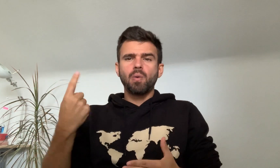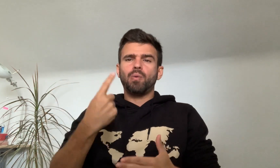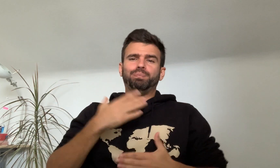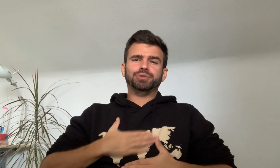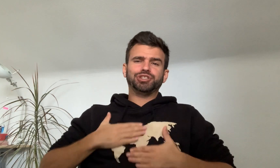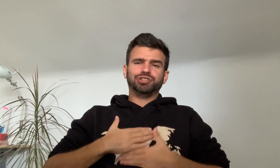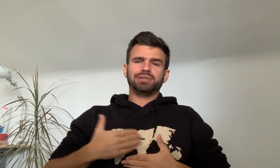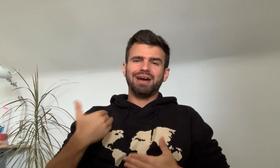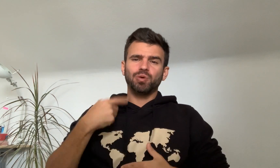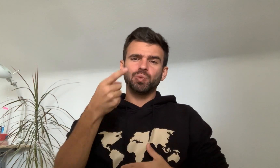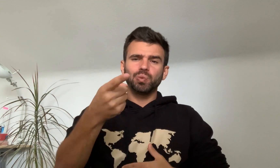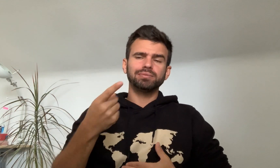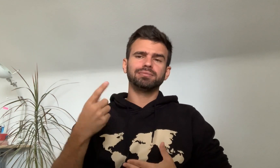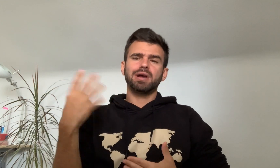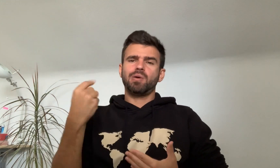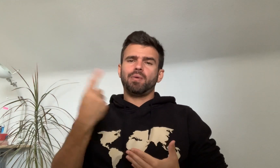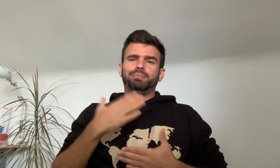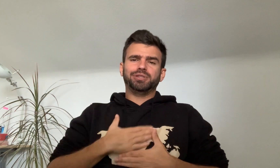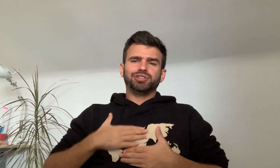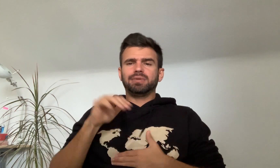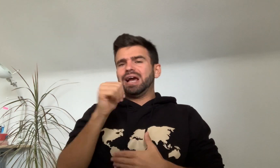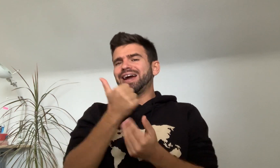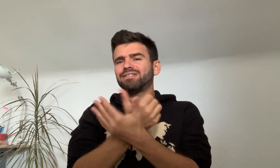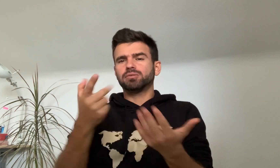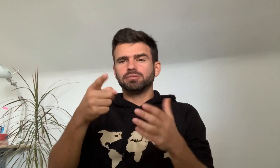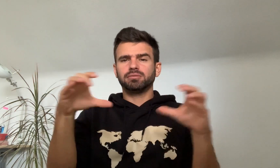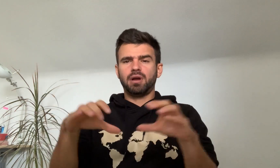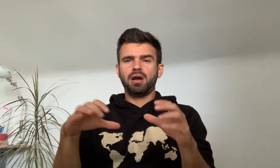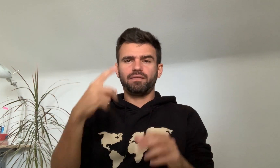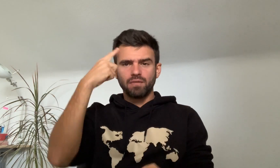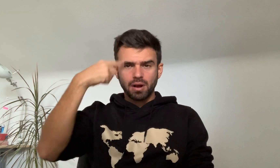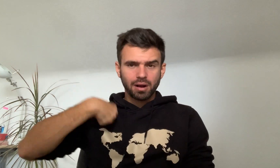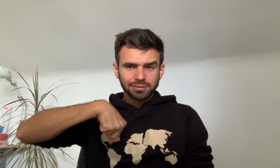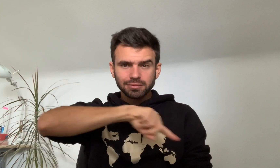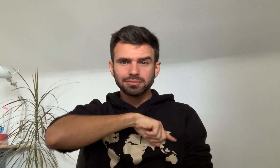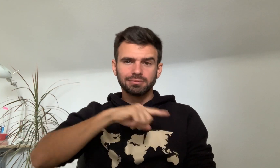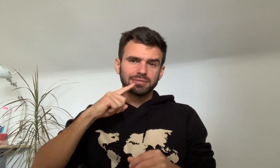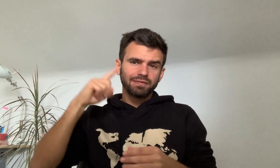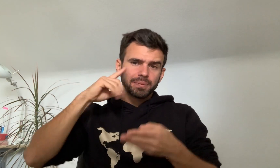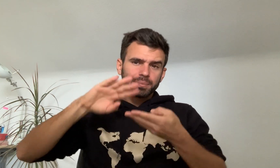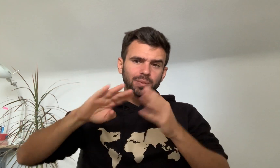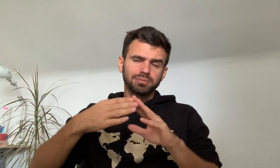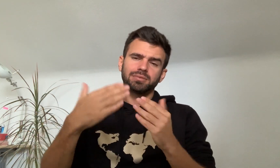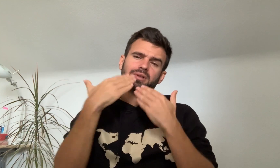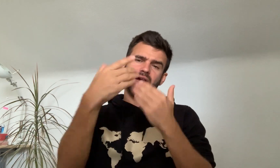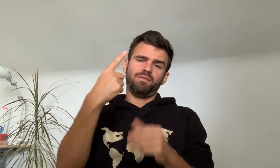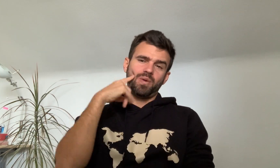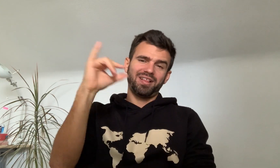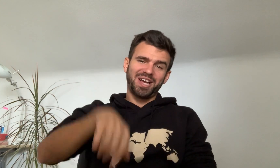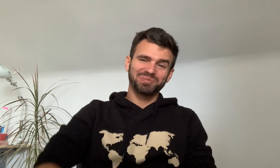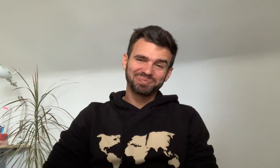I always appreciate having you and everything you’ve done for the Deaf community. Thank you for that.